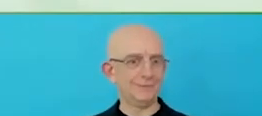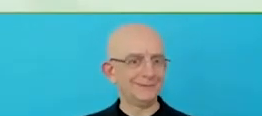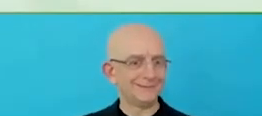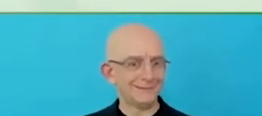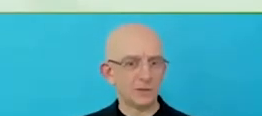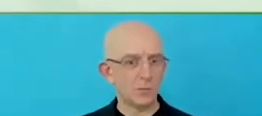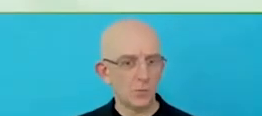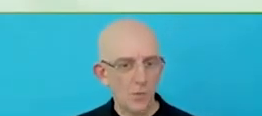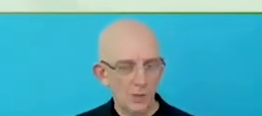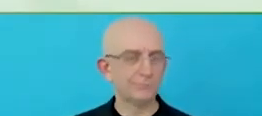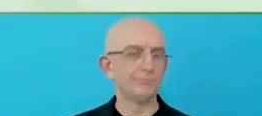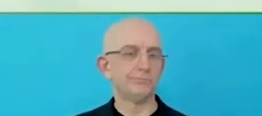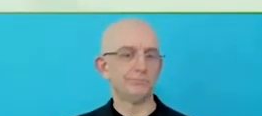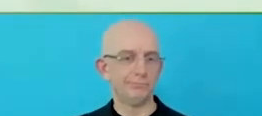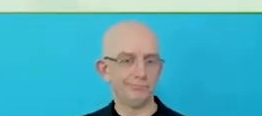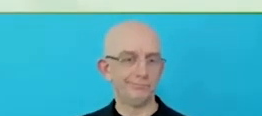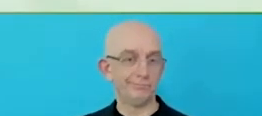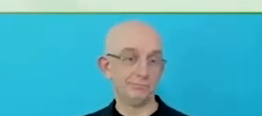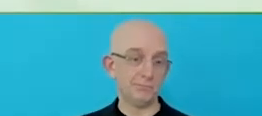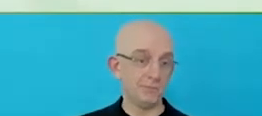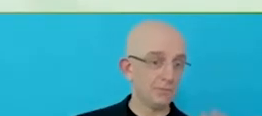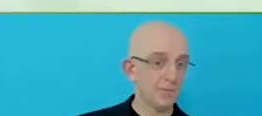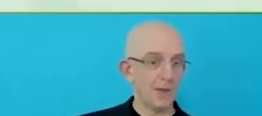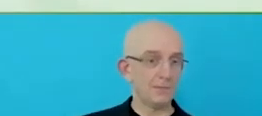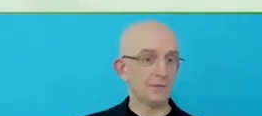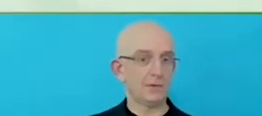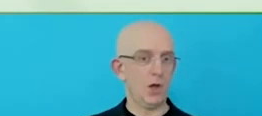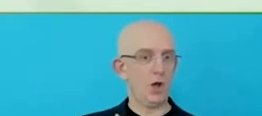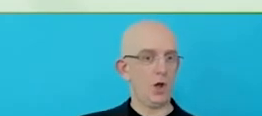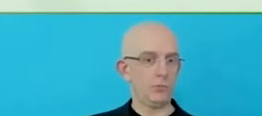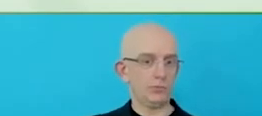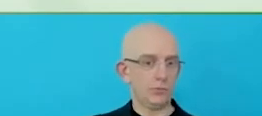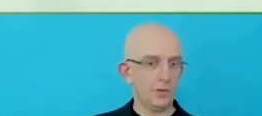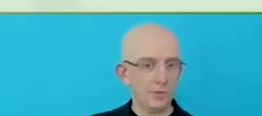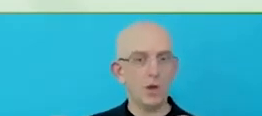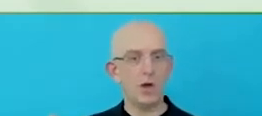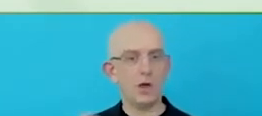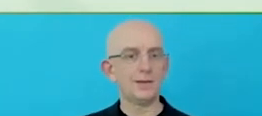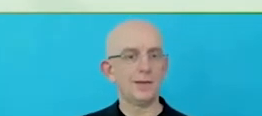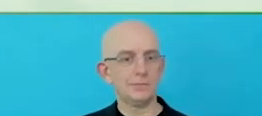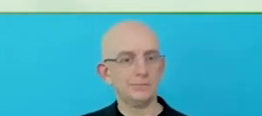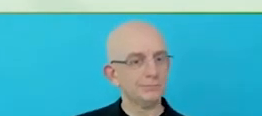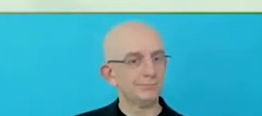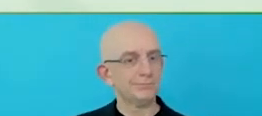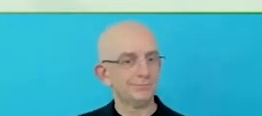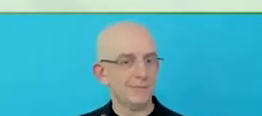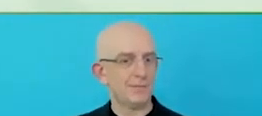exemplary. Our efforts to cross diversity, equity and inclusion are really